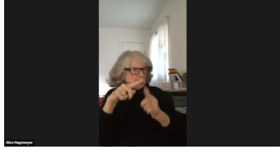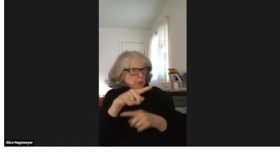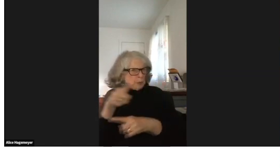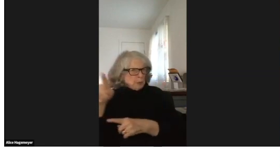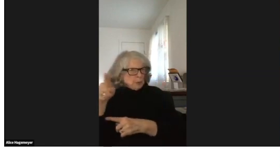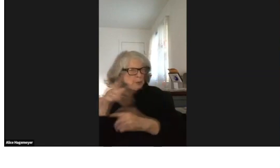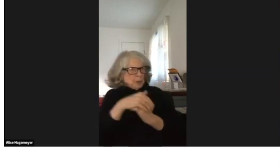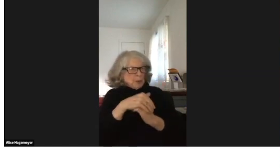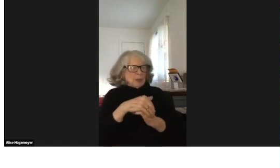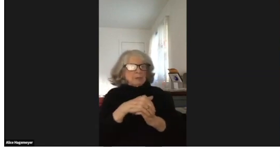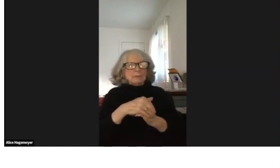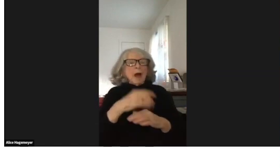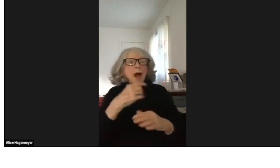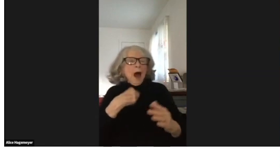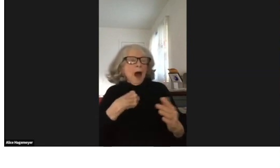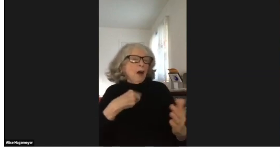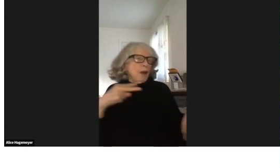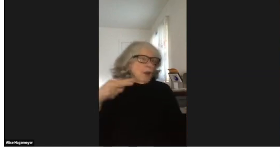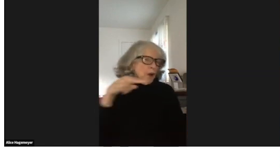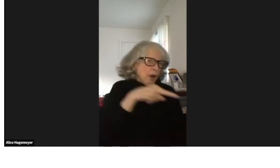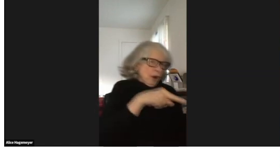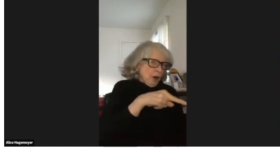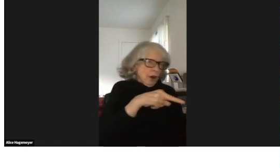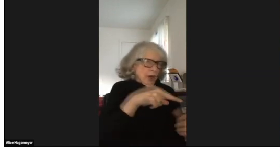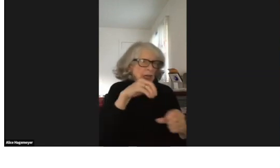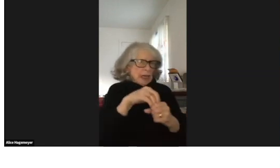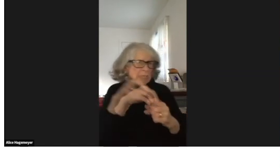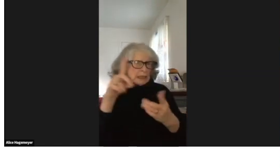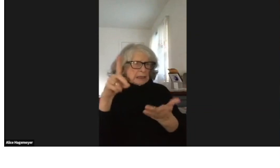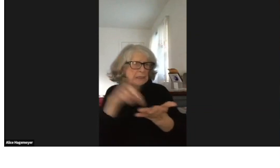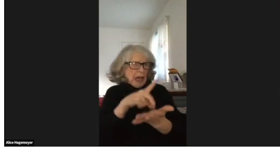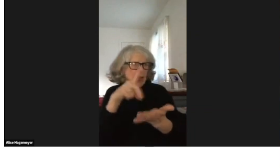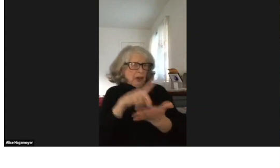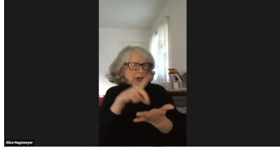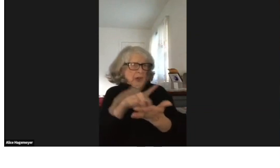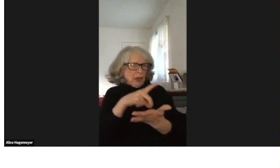What does the word deaf mean to you? These are serious questions.